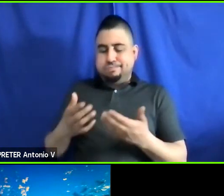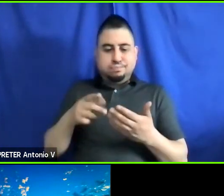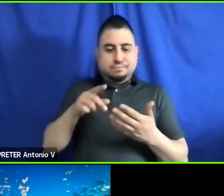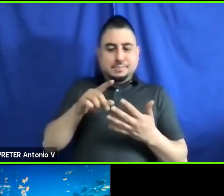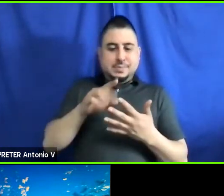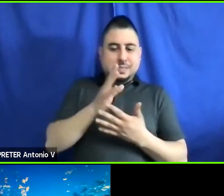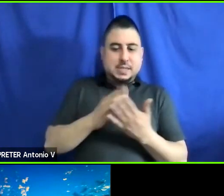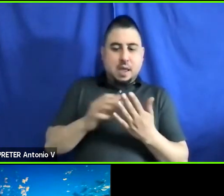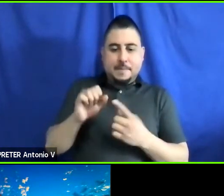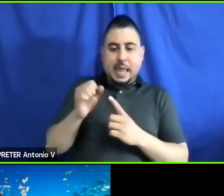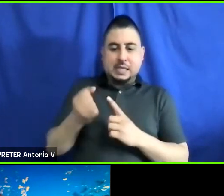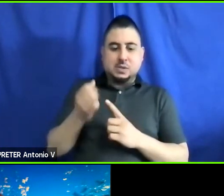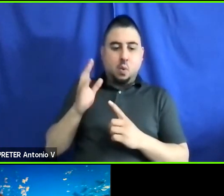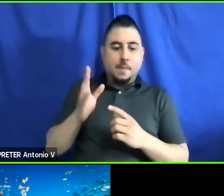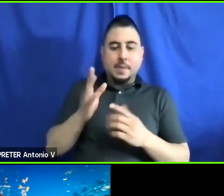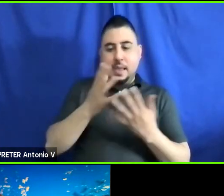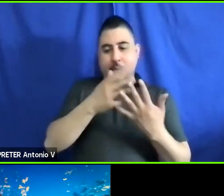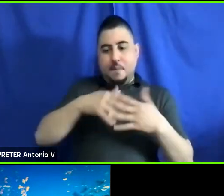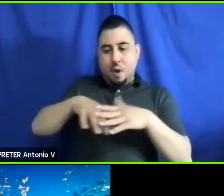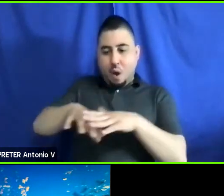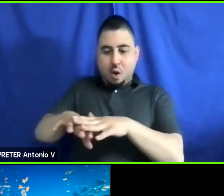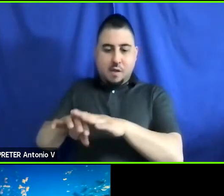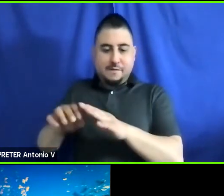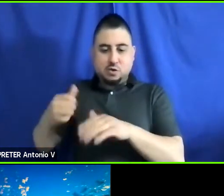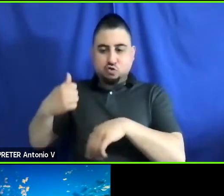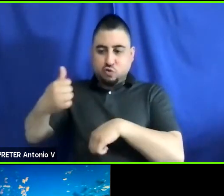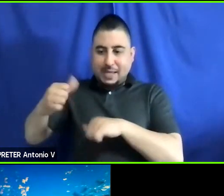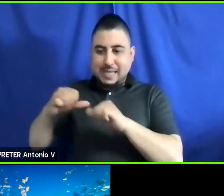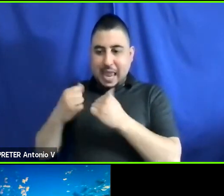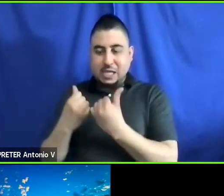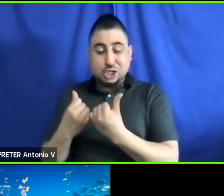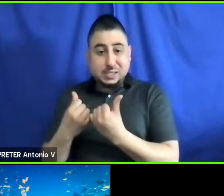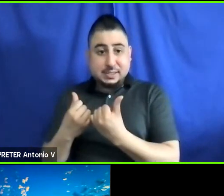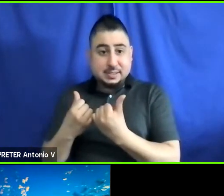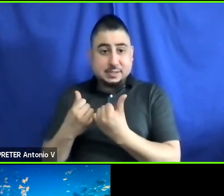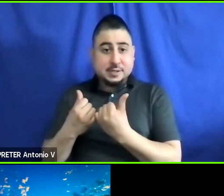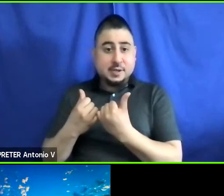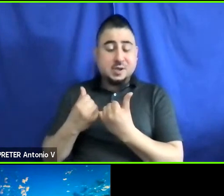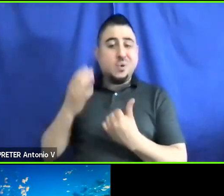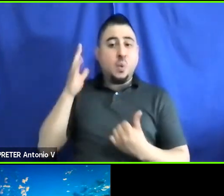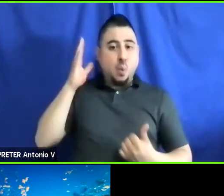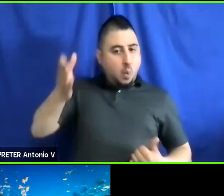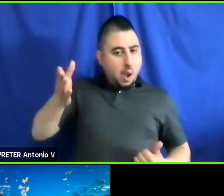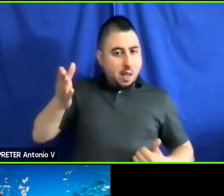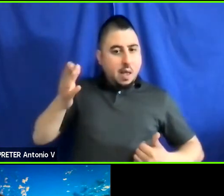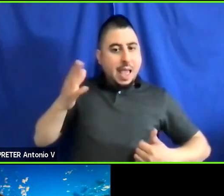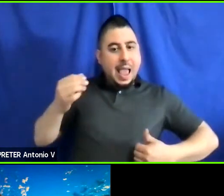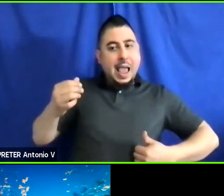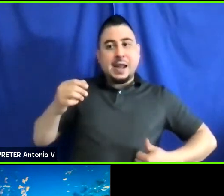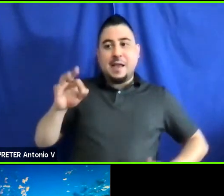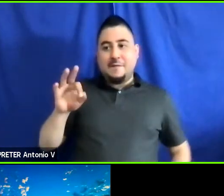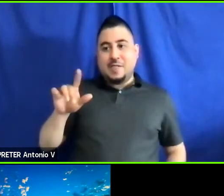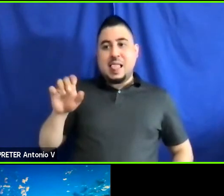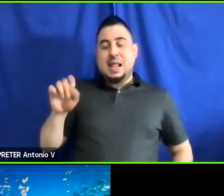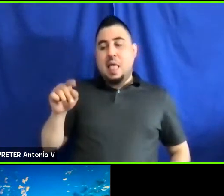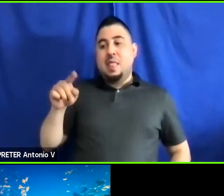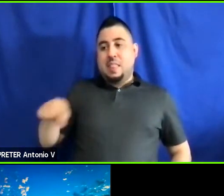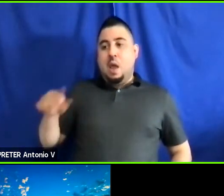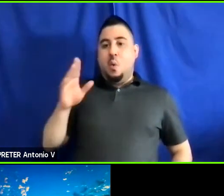will be part of transit agencies, and transit fleets, and then there will be a private side